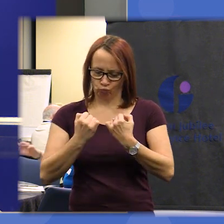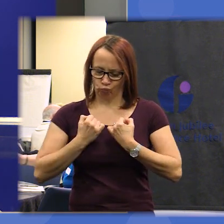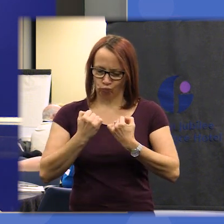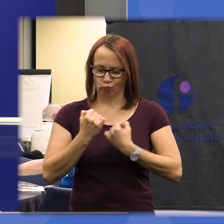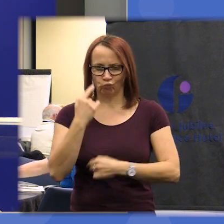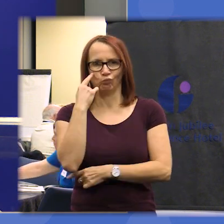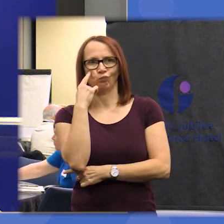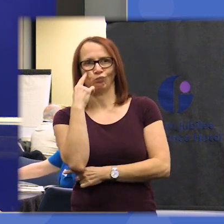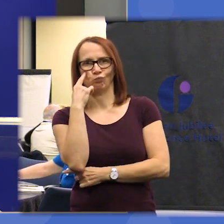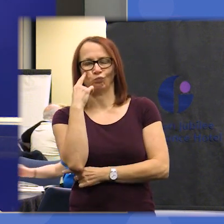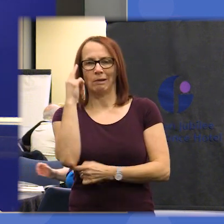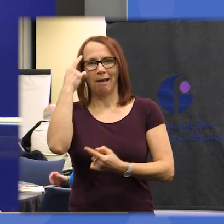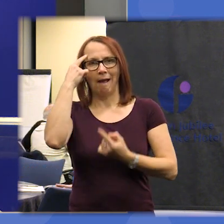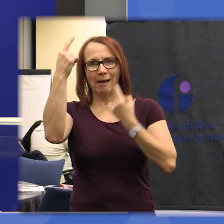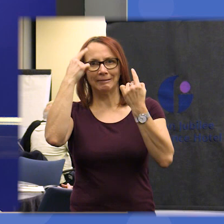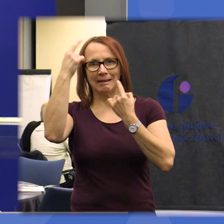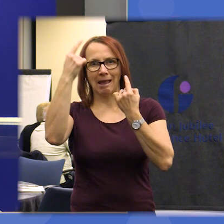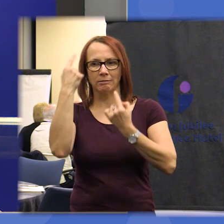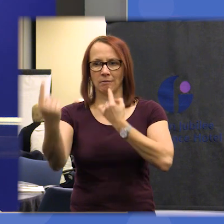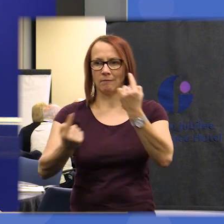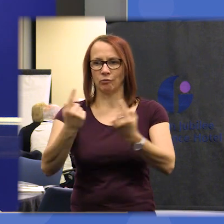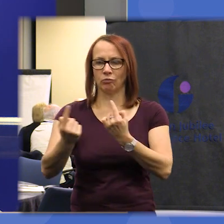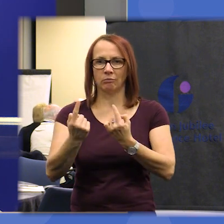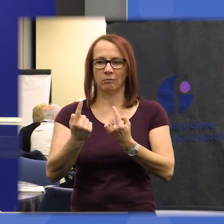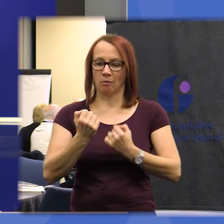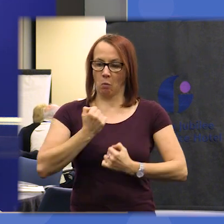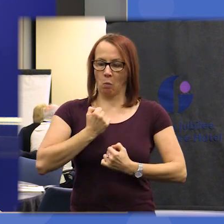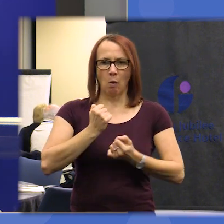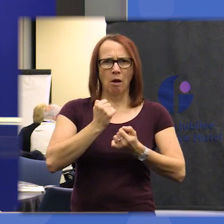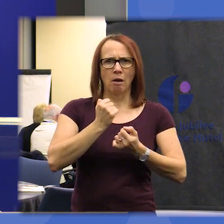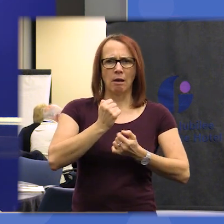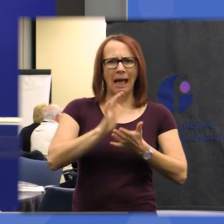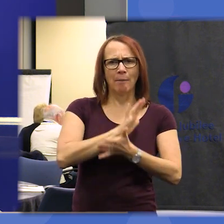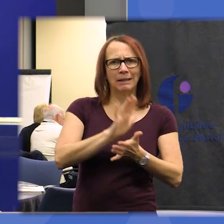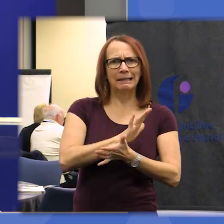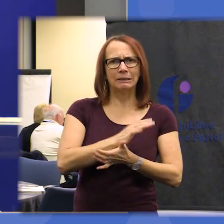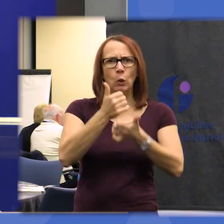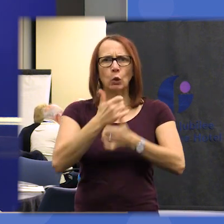ideas of individual happiness what makes the good life the good country and the